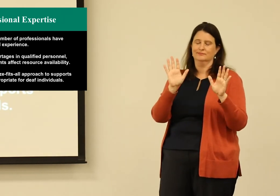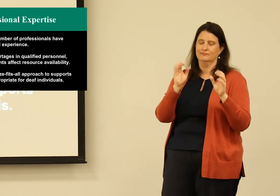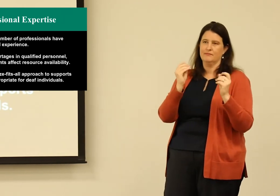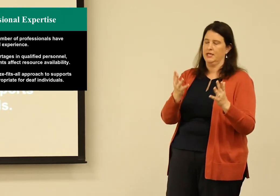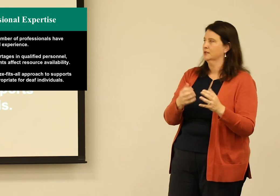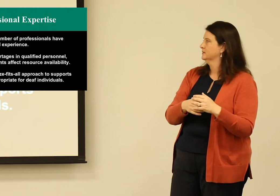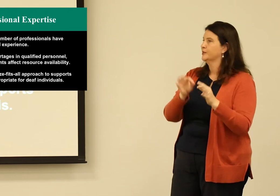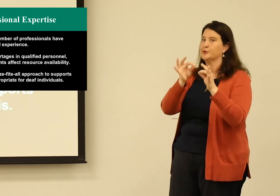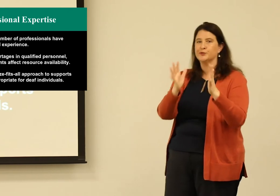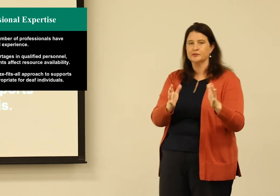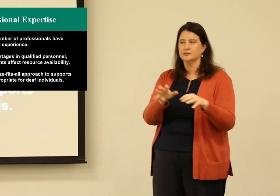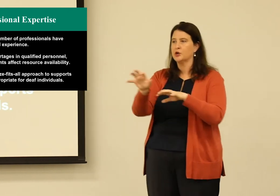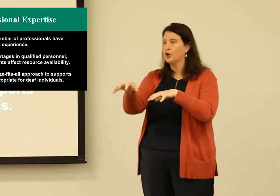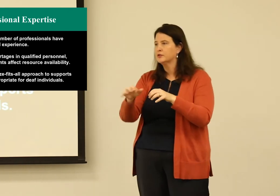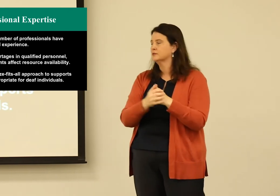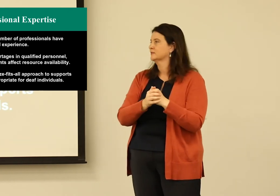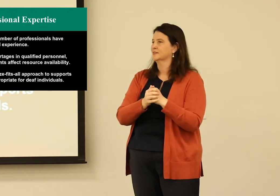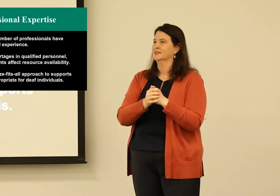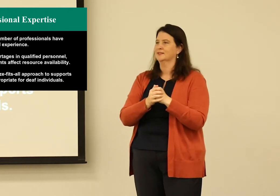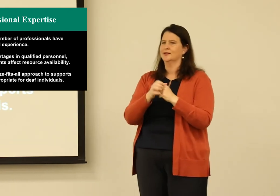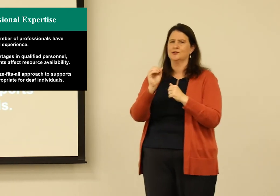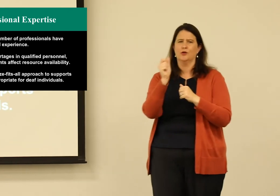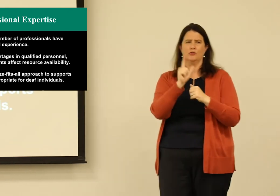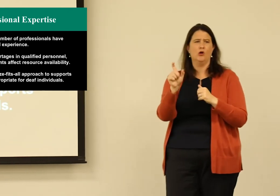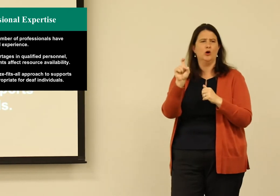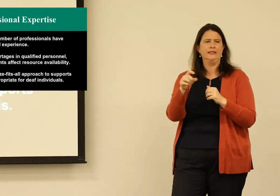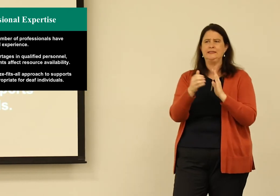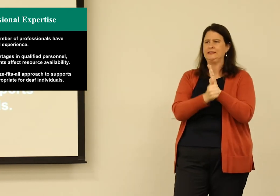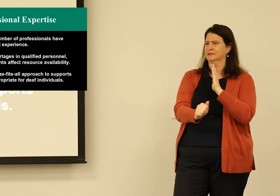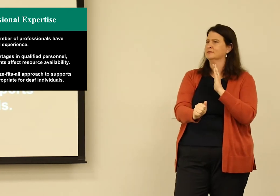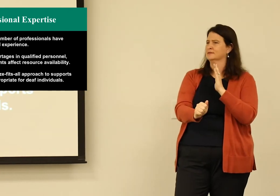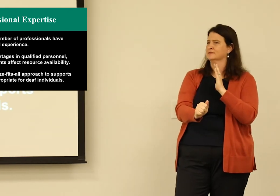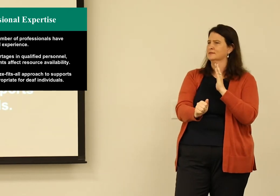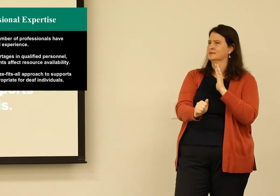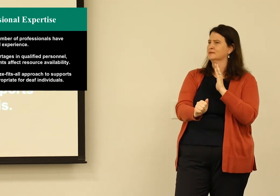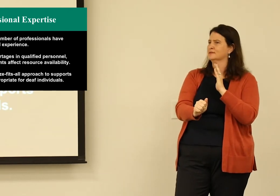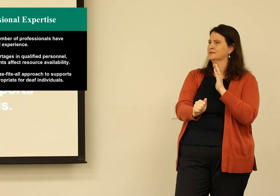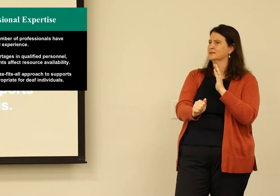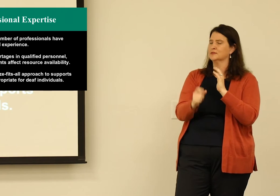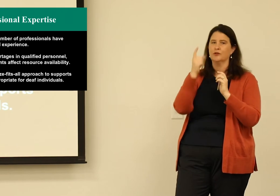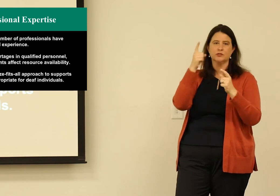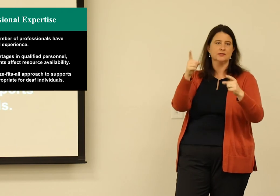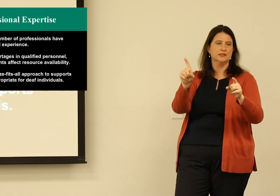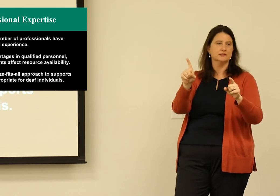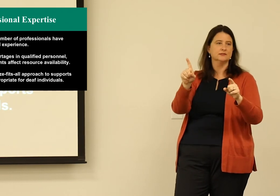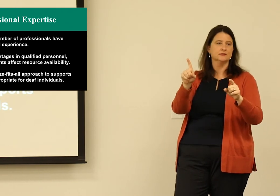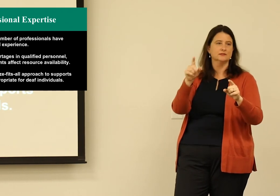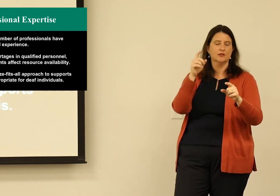or special education. Whether they're interpreters or captioning providers, they all need to have skills